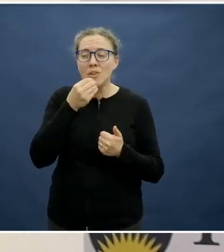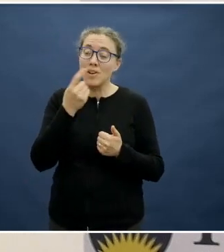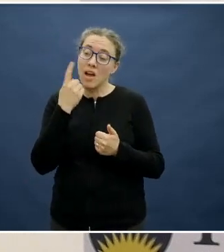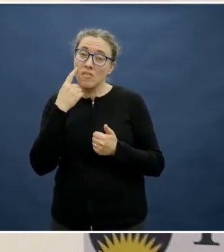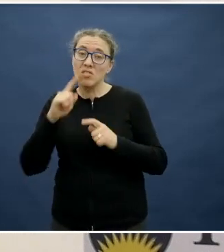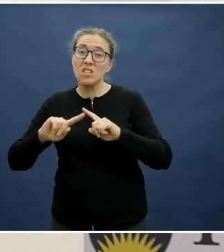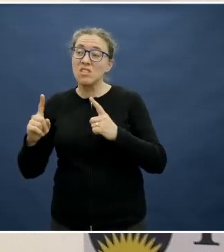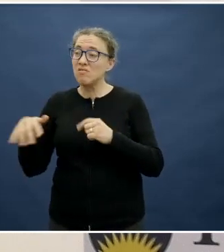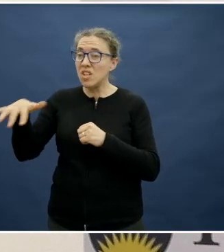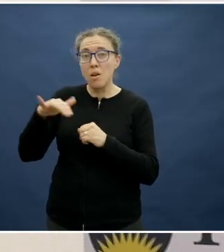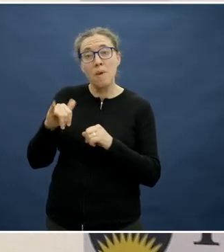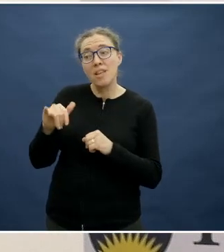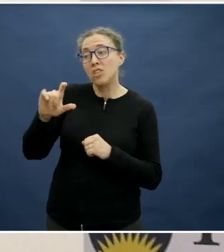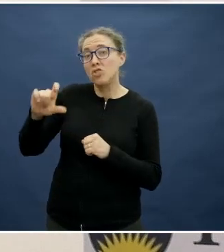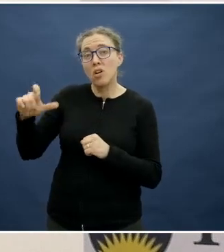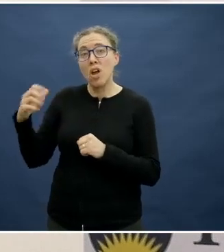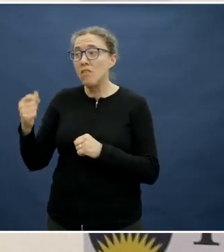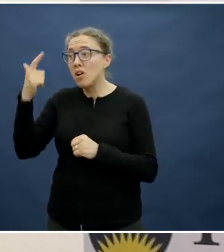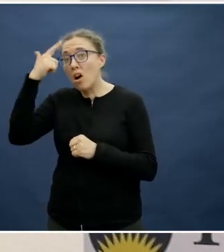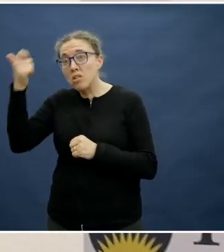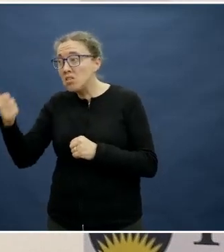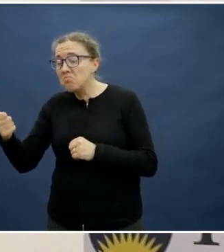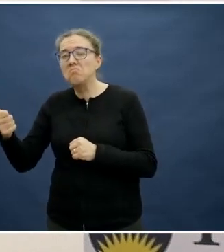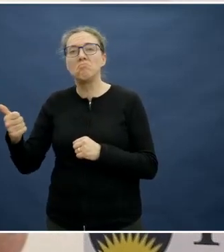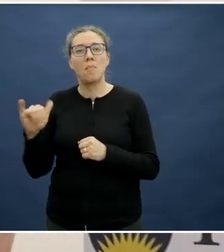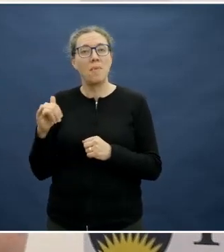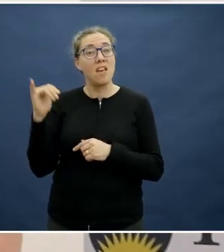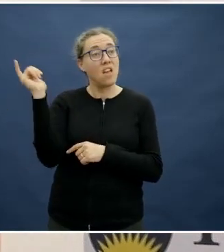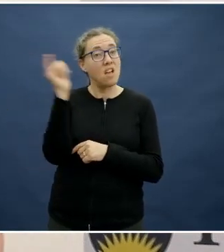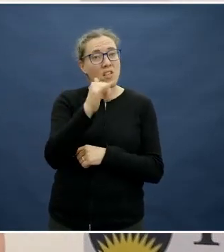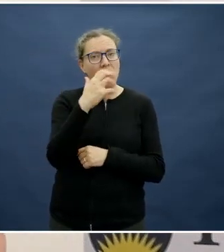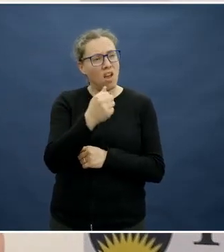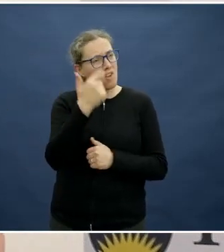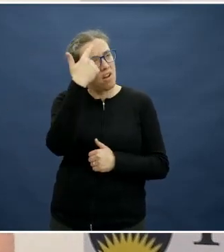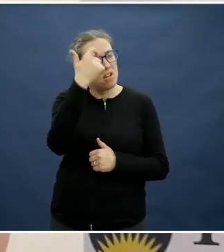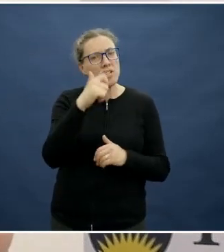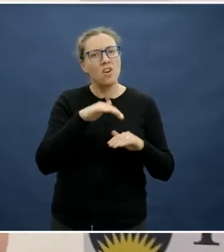whether it be childcare or aged care or airline catering, what could we learn to apply that